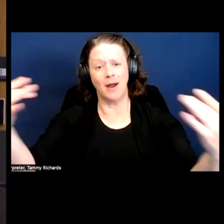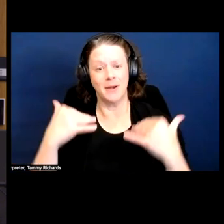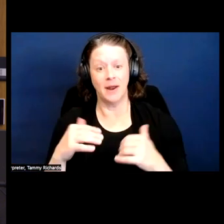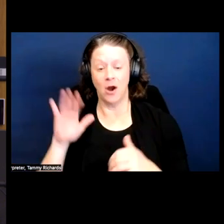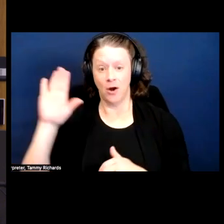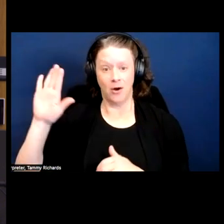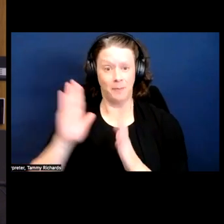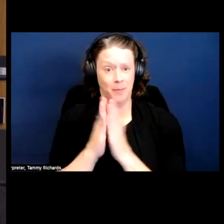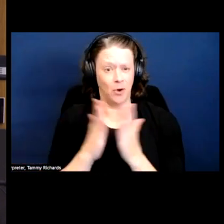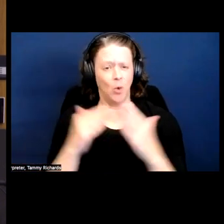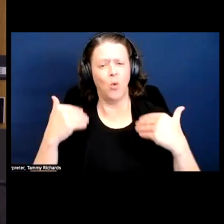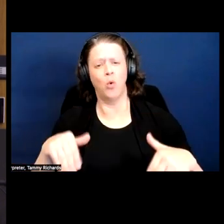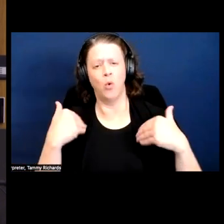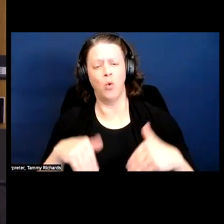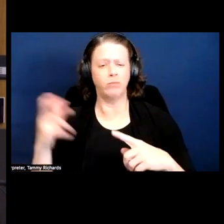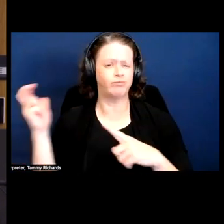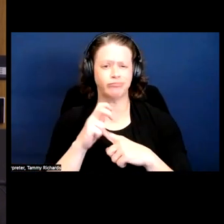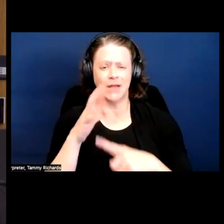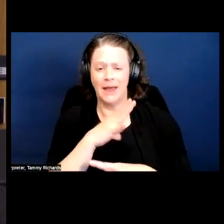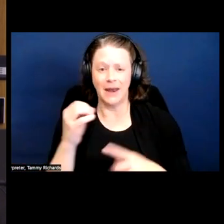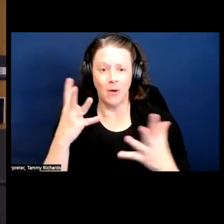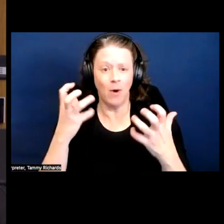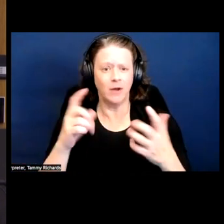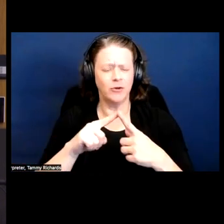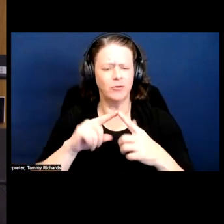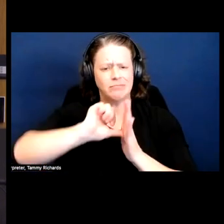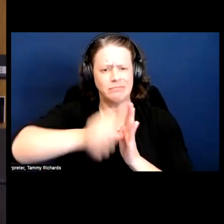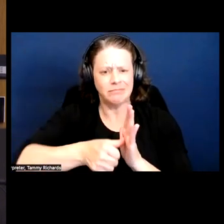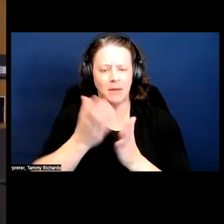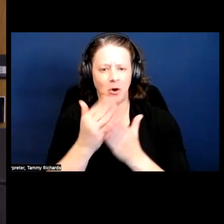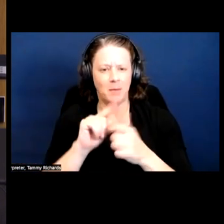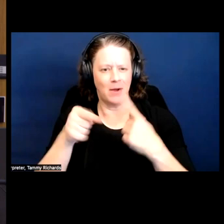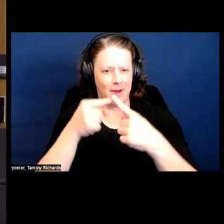want to emphasize the point about accessibility, which I think we'll hopefully talk about in a moment.